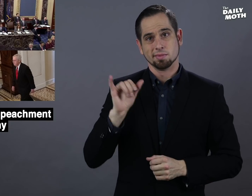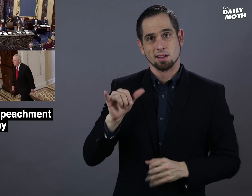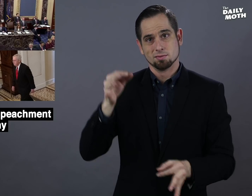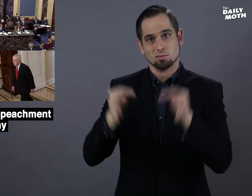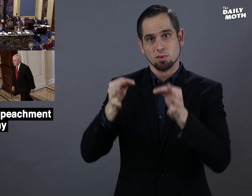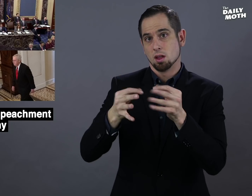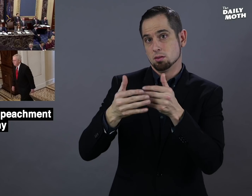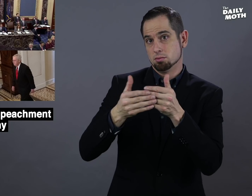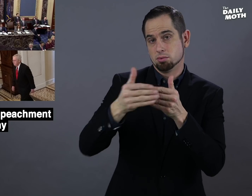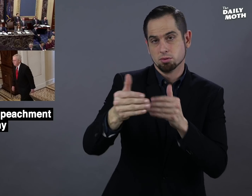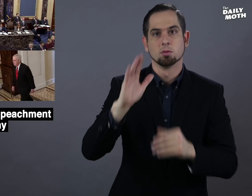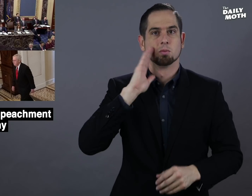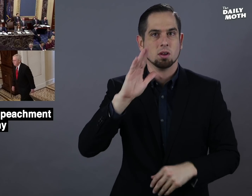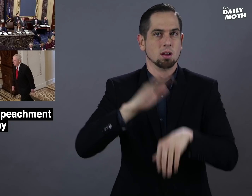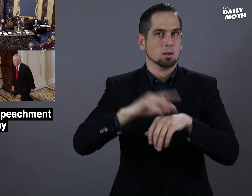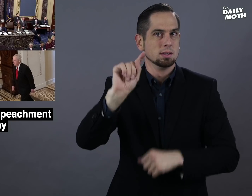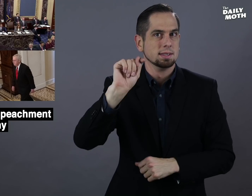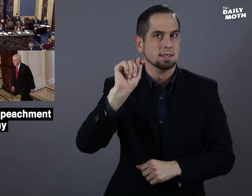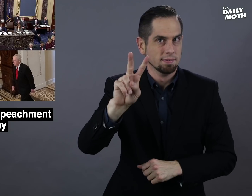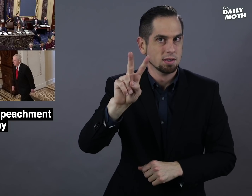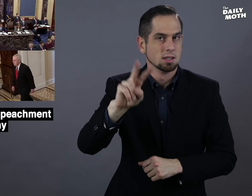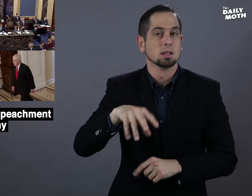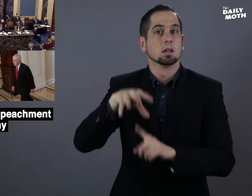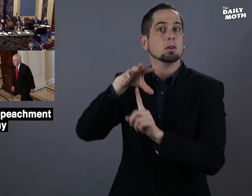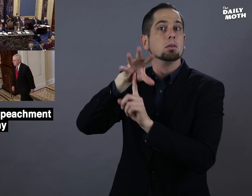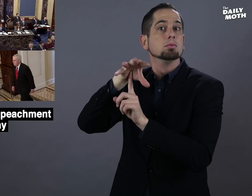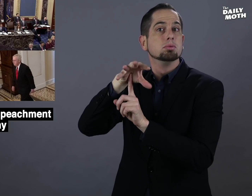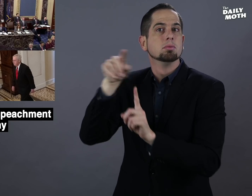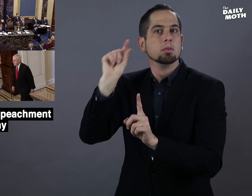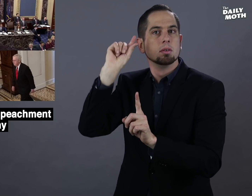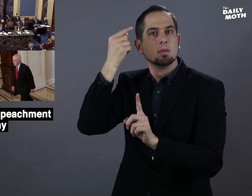The trial will be on television and broadcast by